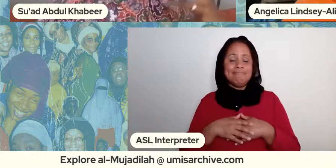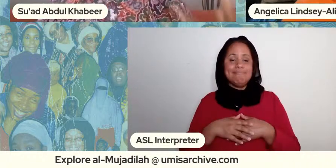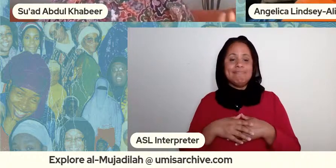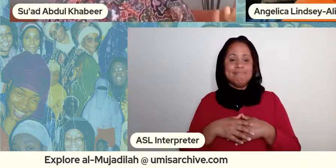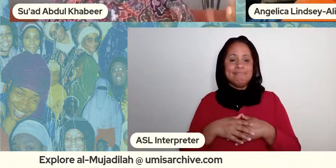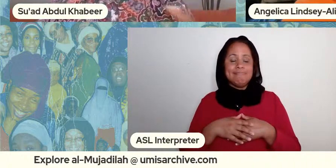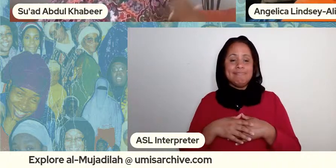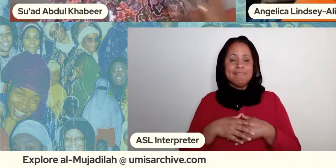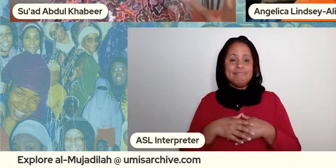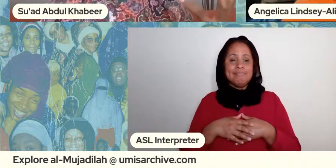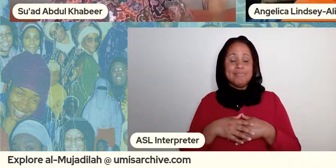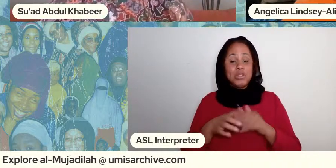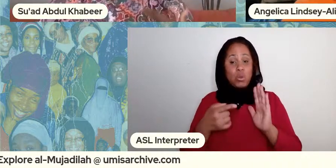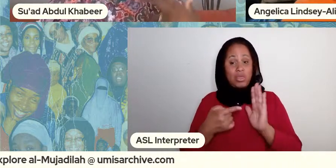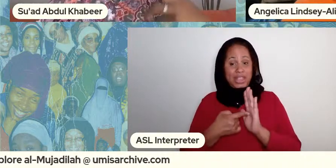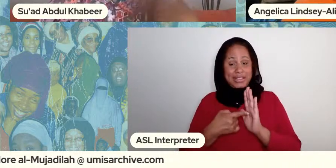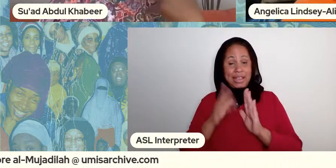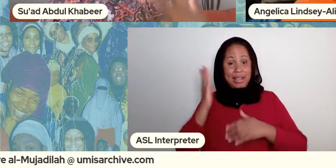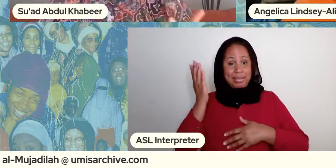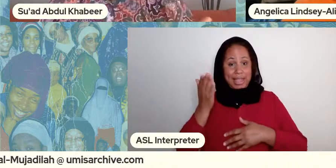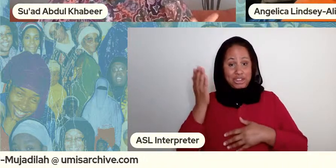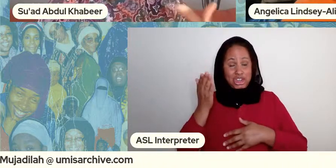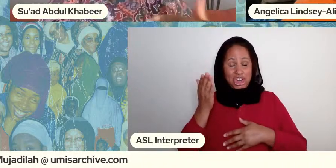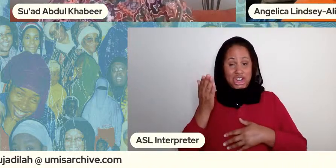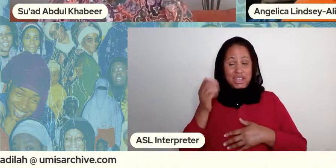part of the lecture she's saying you know because we have an islam right this thing